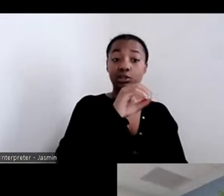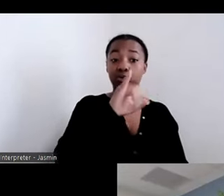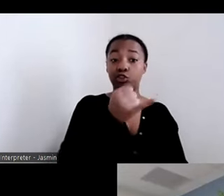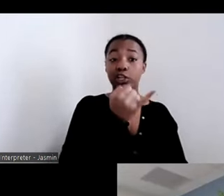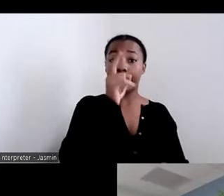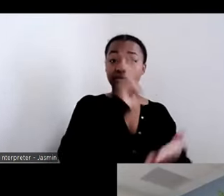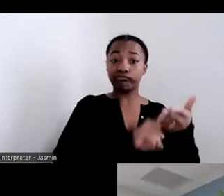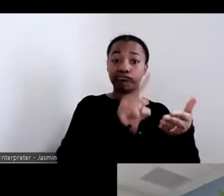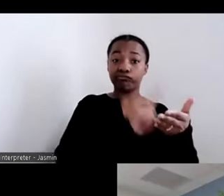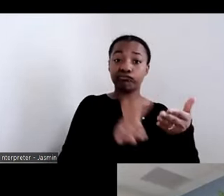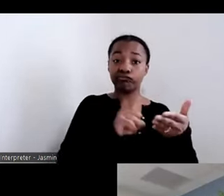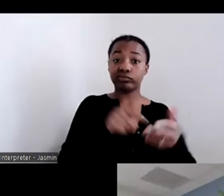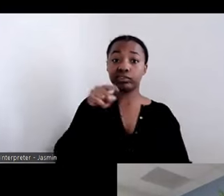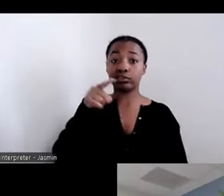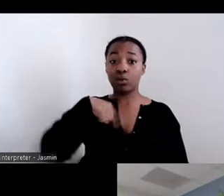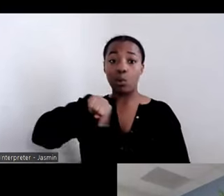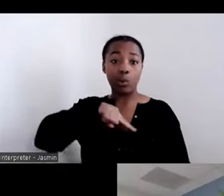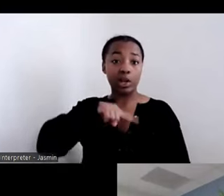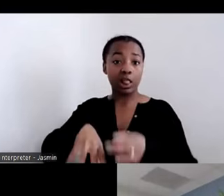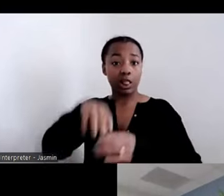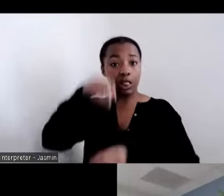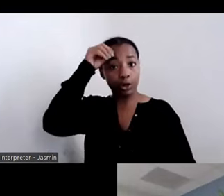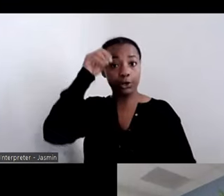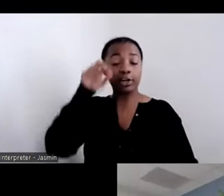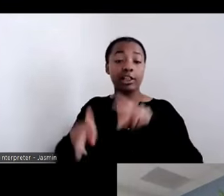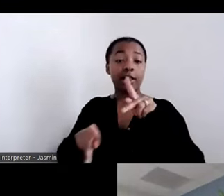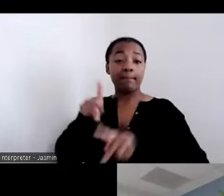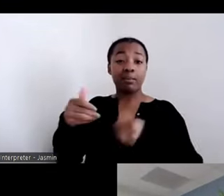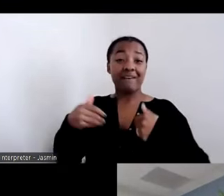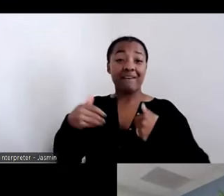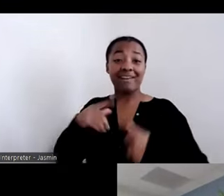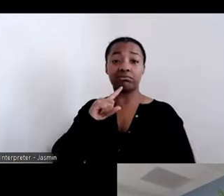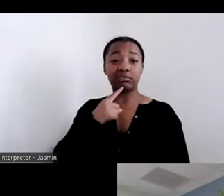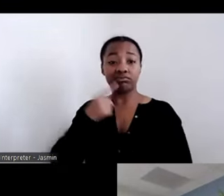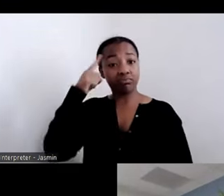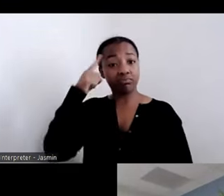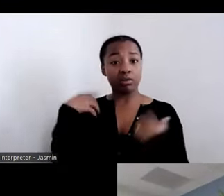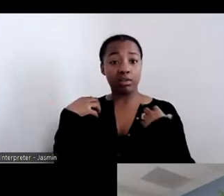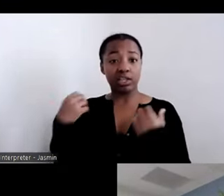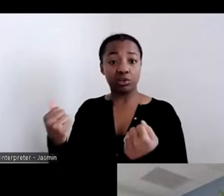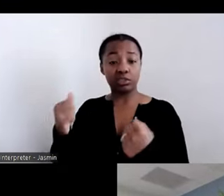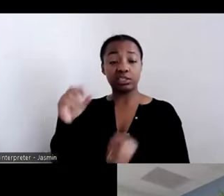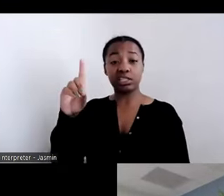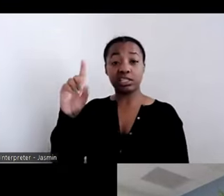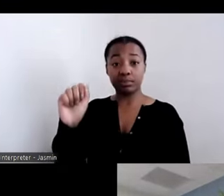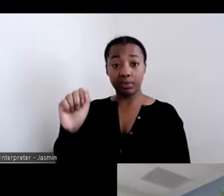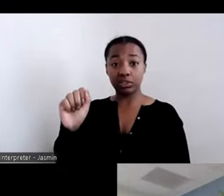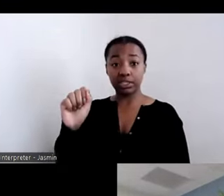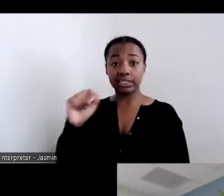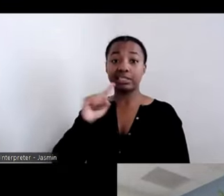illness, and other disabilities and health conditions, were given few if any choices to live in the community.